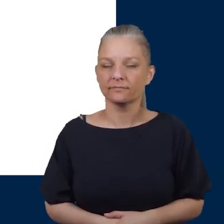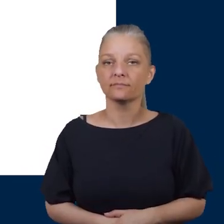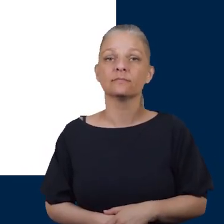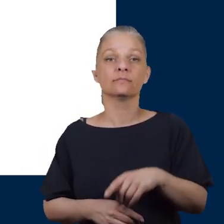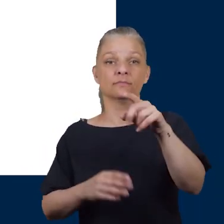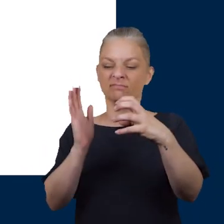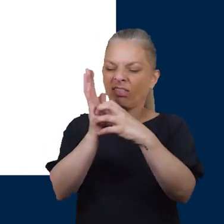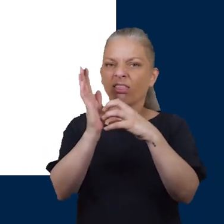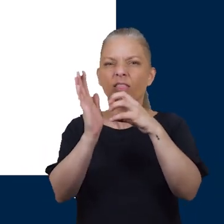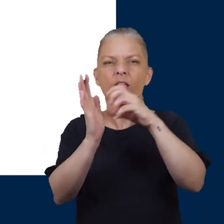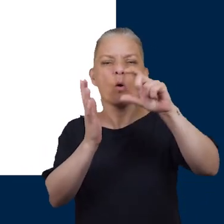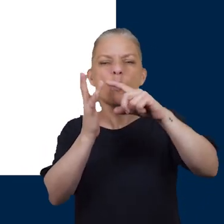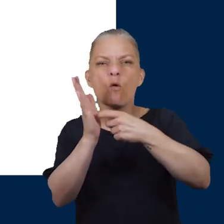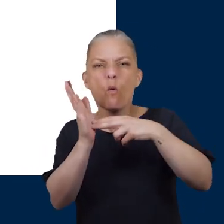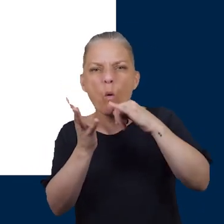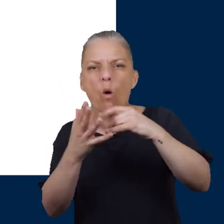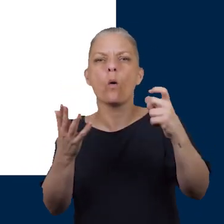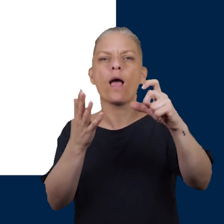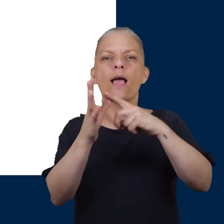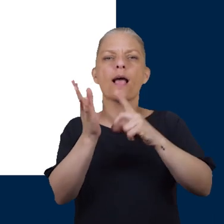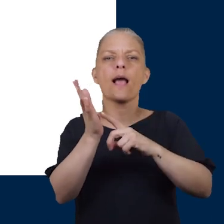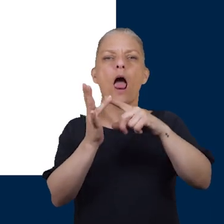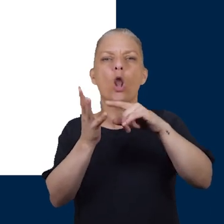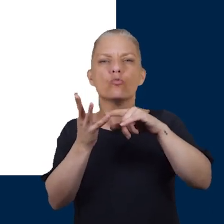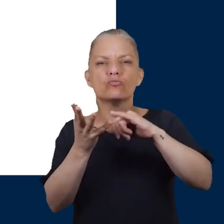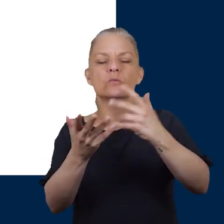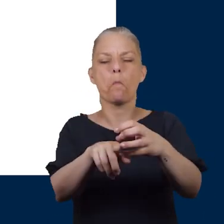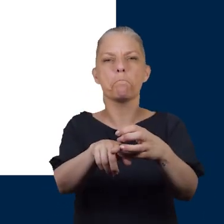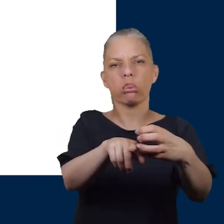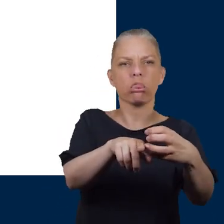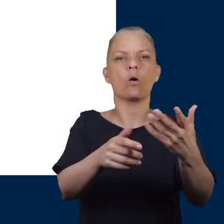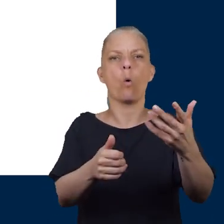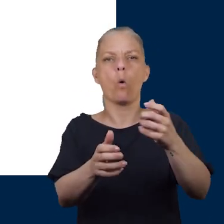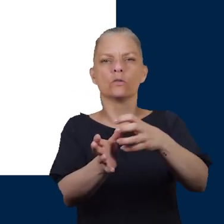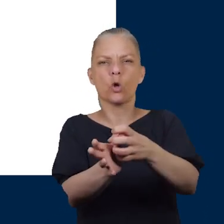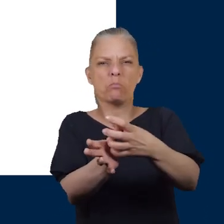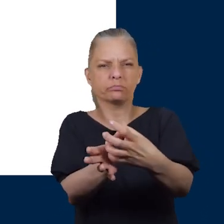If you have corns, callus, a bunion or hammer toes you're concerned about where you feel there